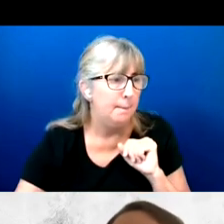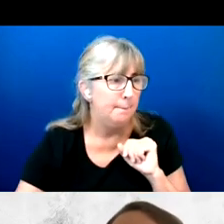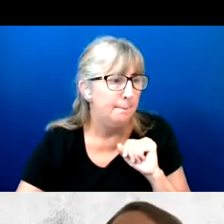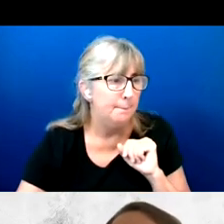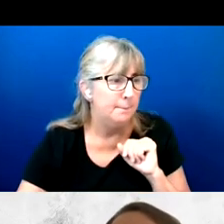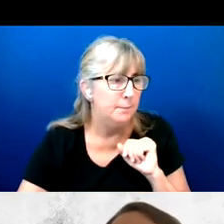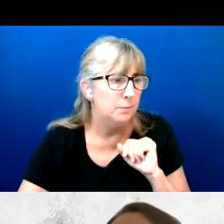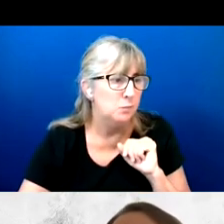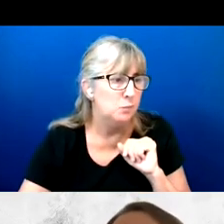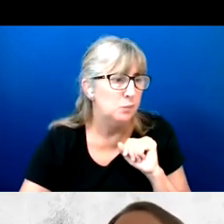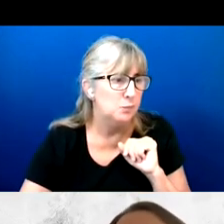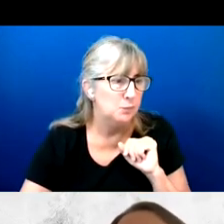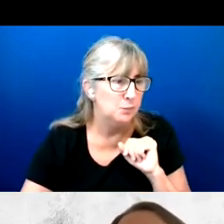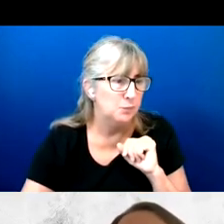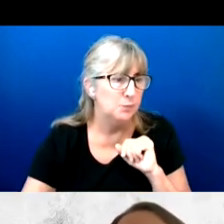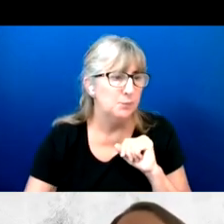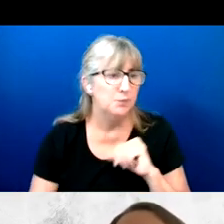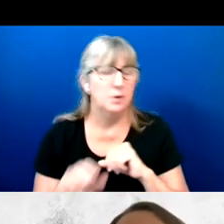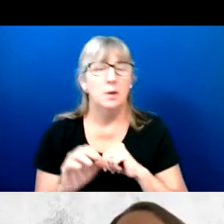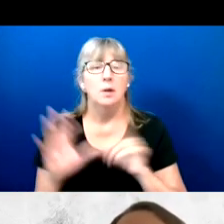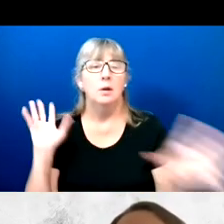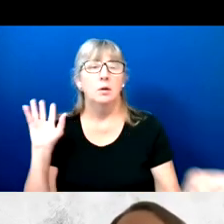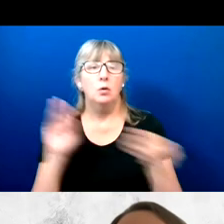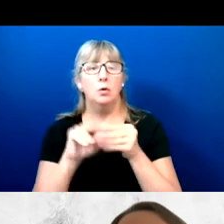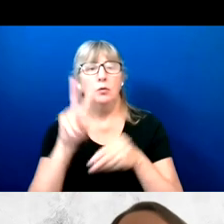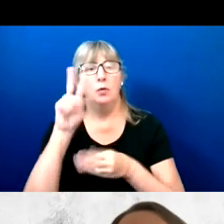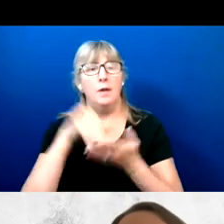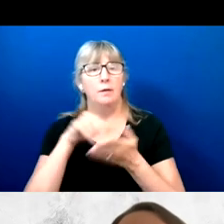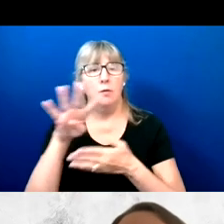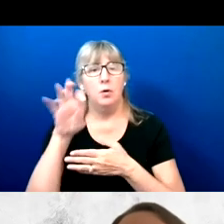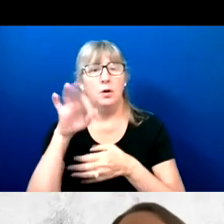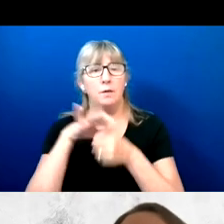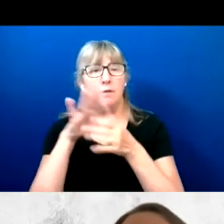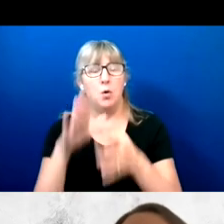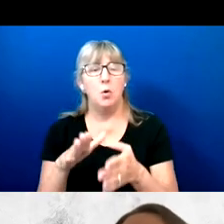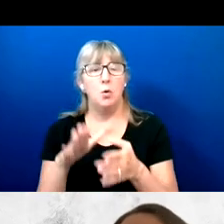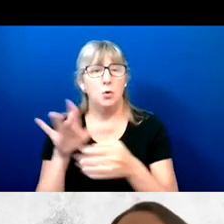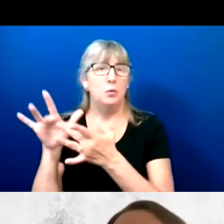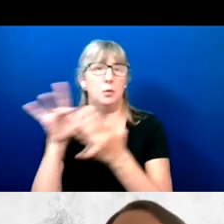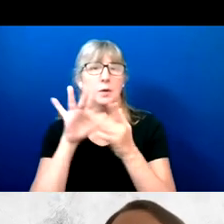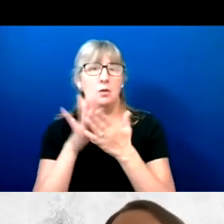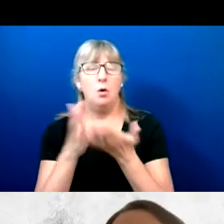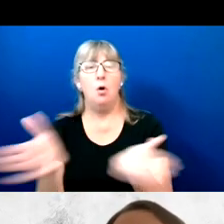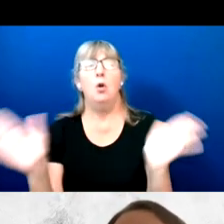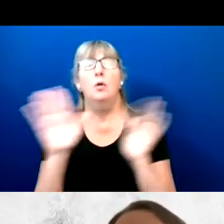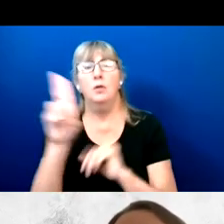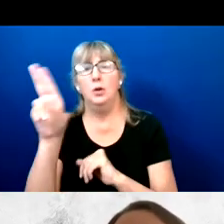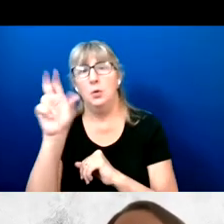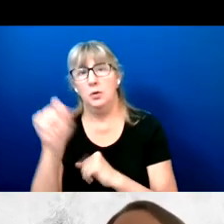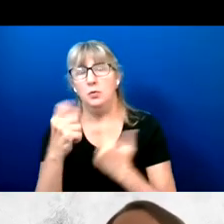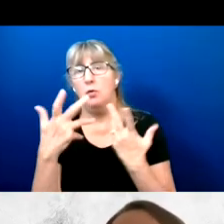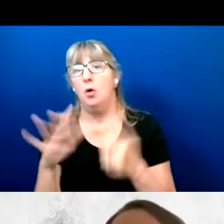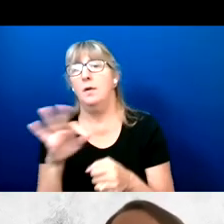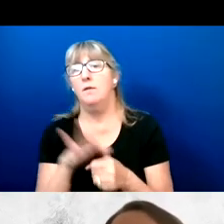Total of 2400 voters were reached nationwide who already voted in the 2020 election or